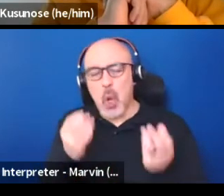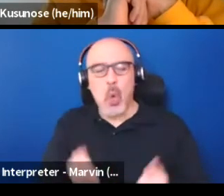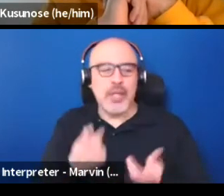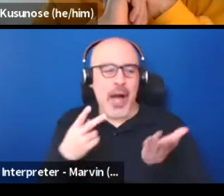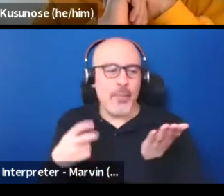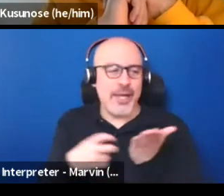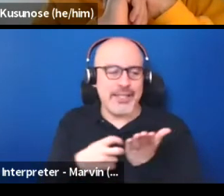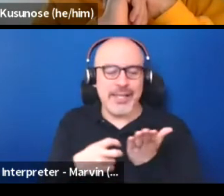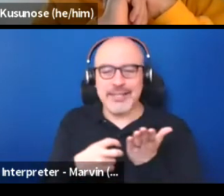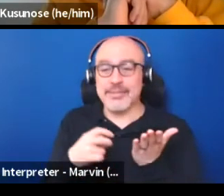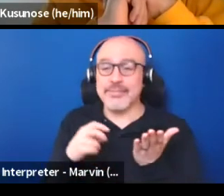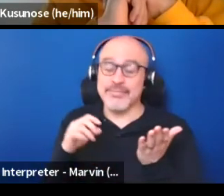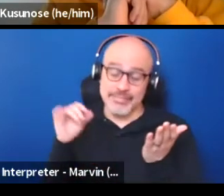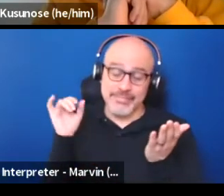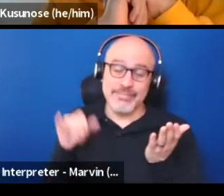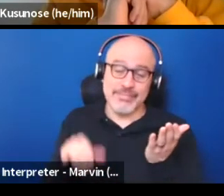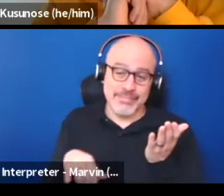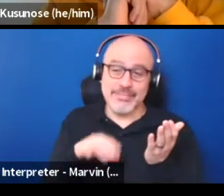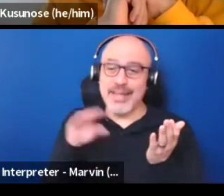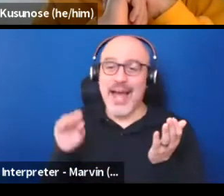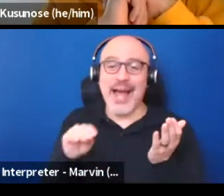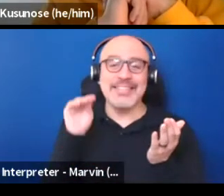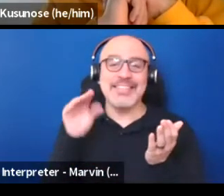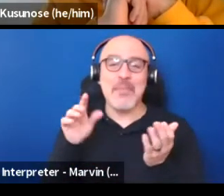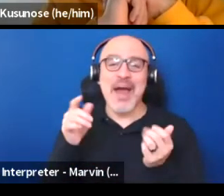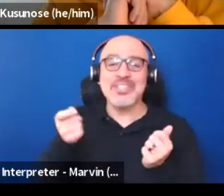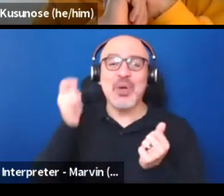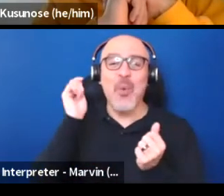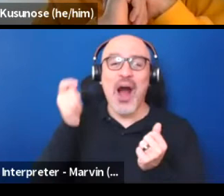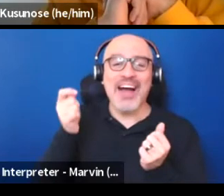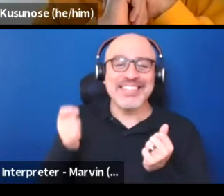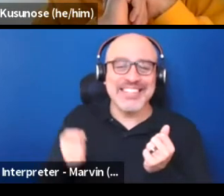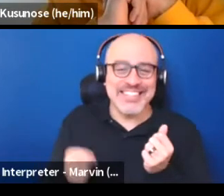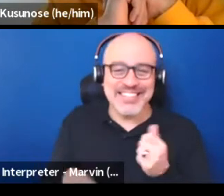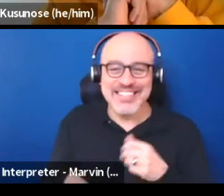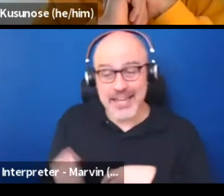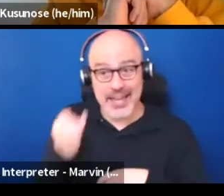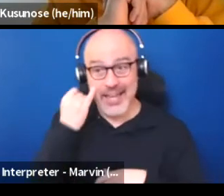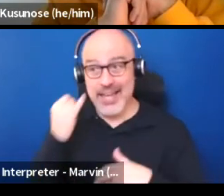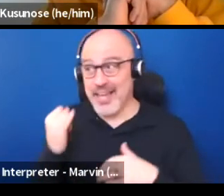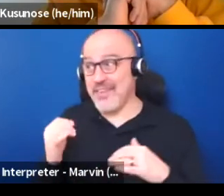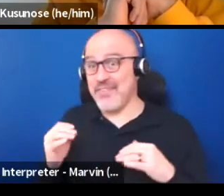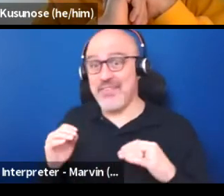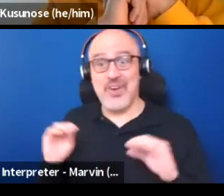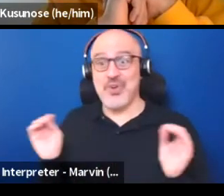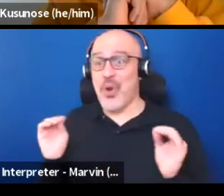And I think that that's where the magic wand question, like if we didn't have to do all of these things